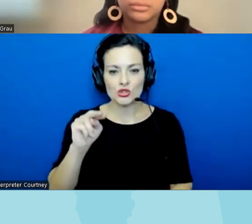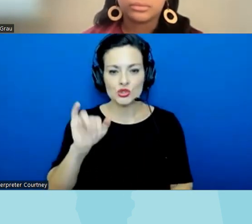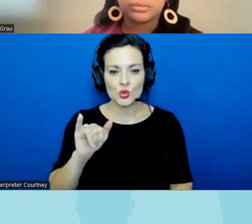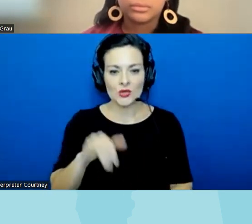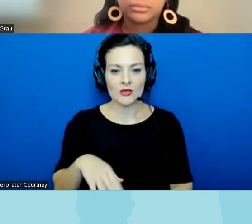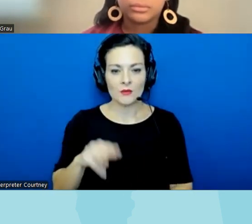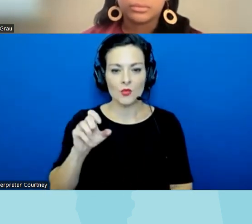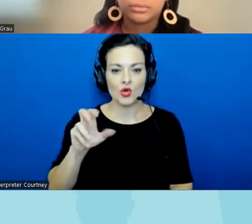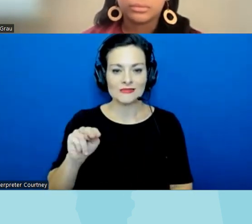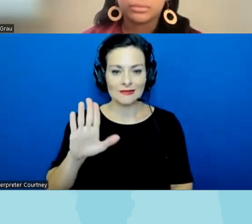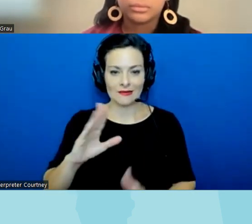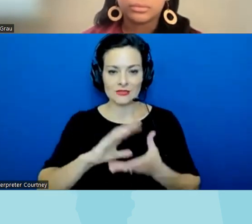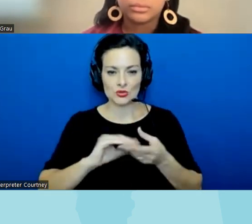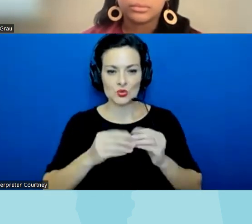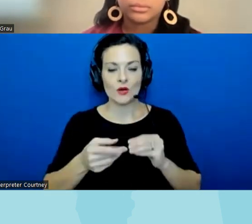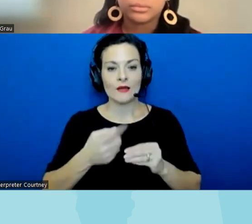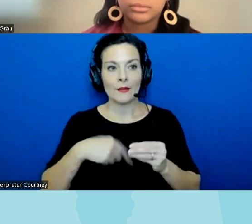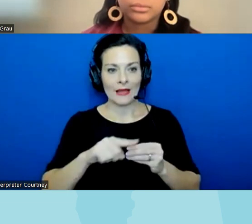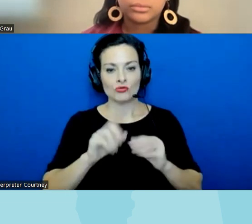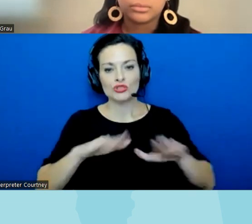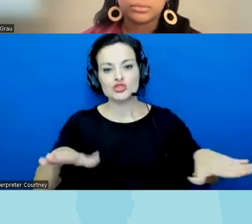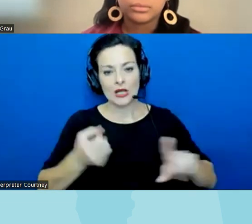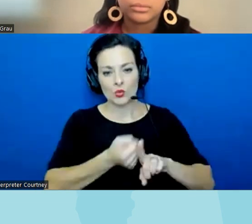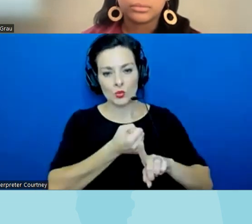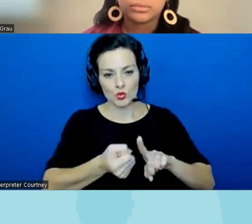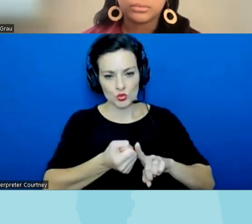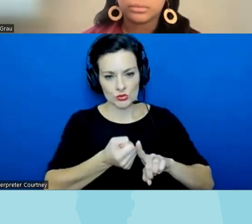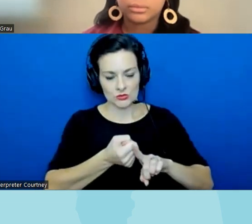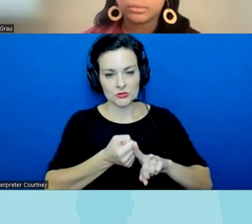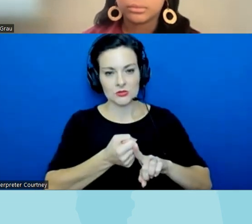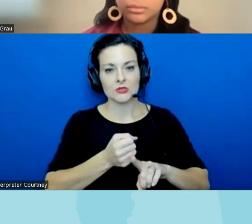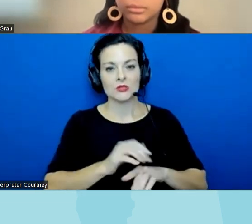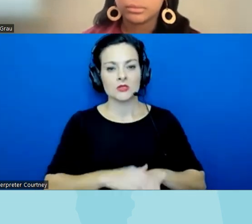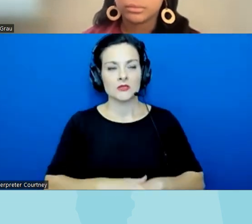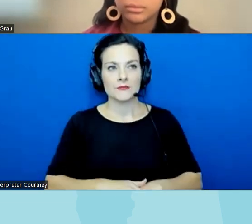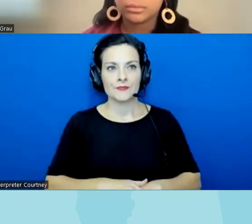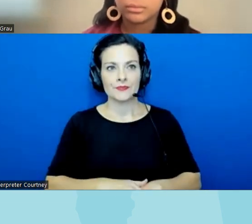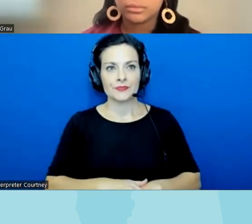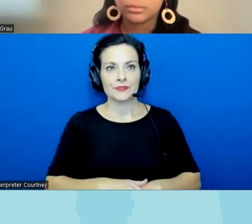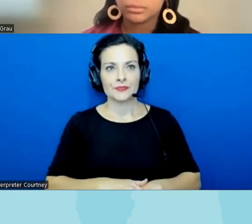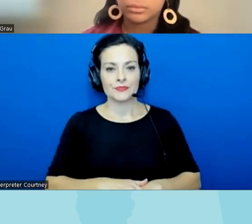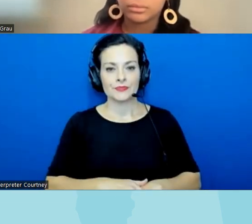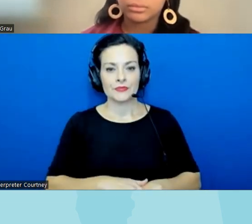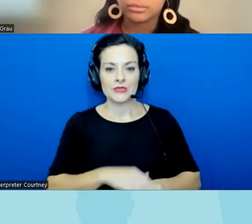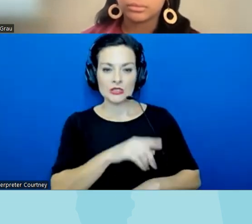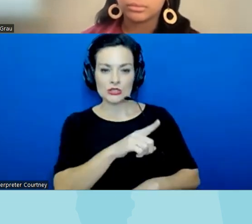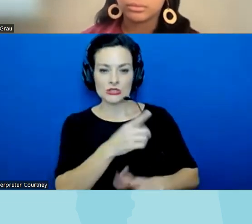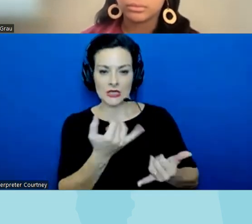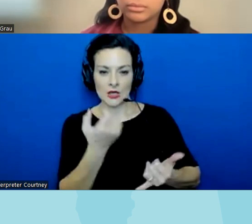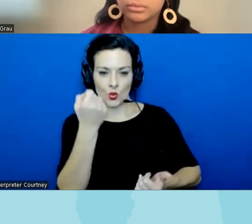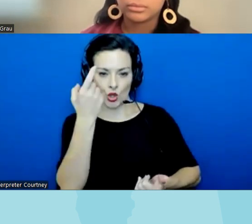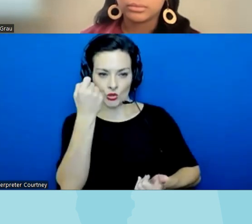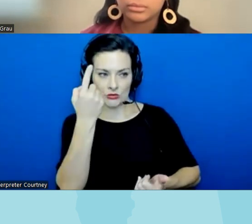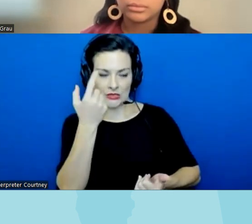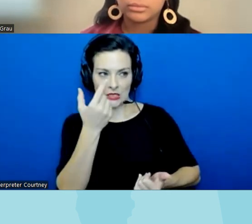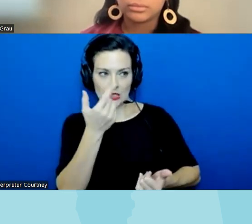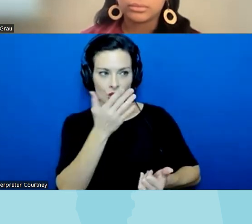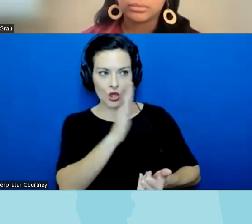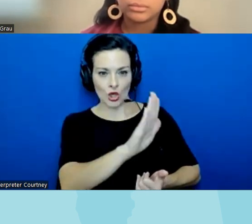abuse uh was her real uh beginning to understand her own uh child abuse and what had happened to